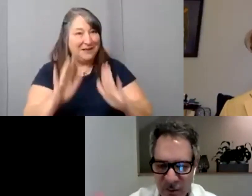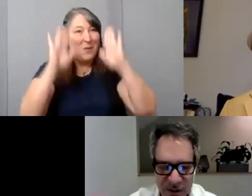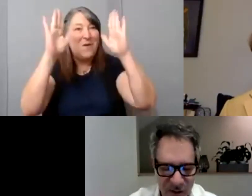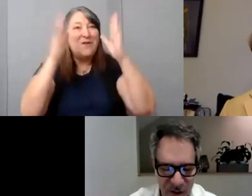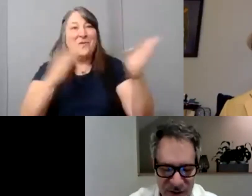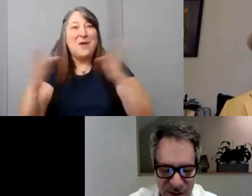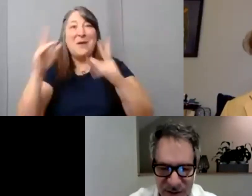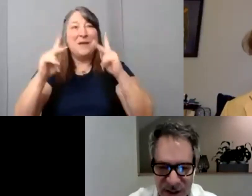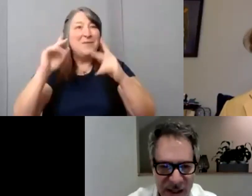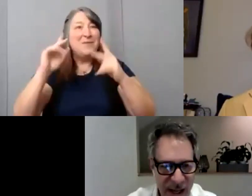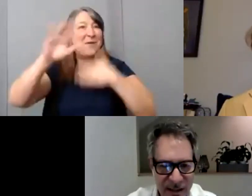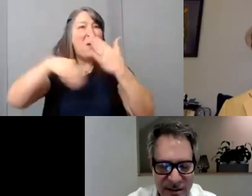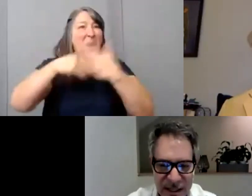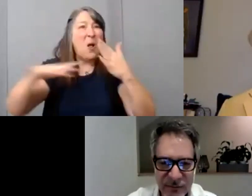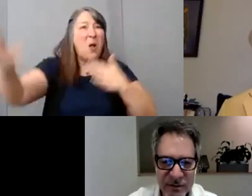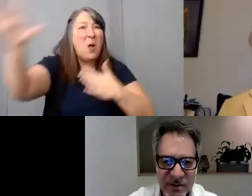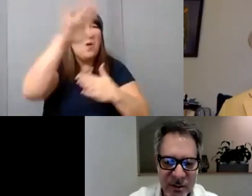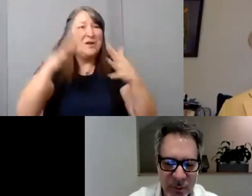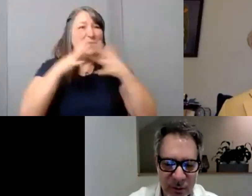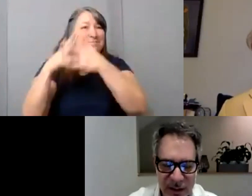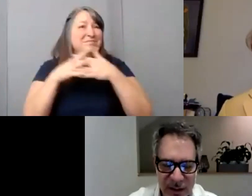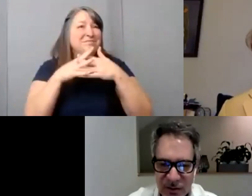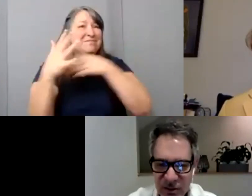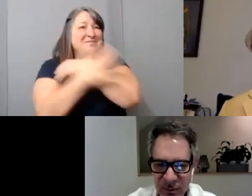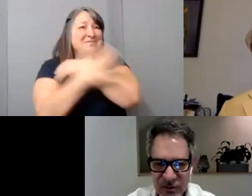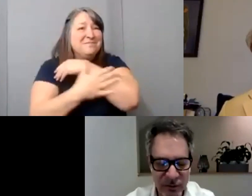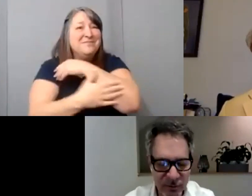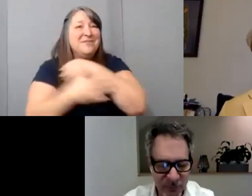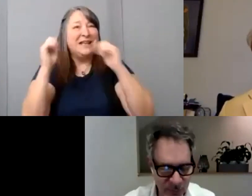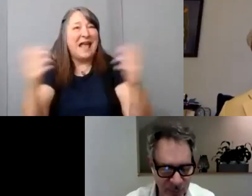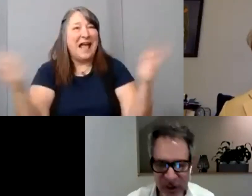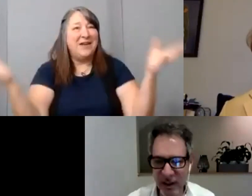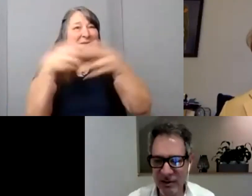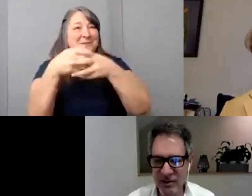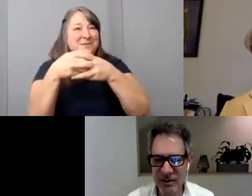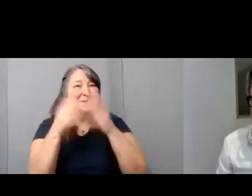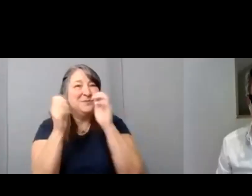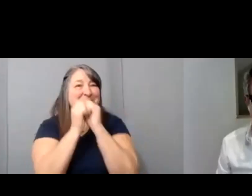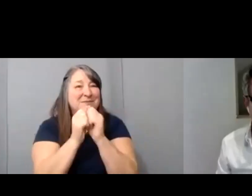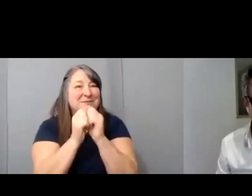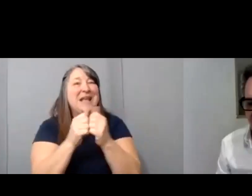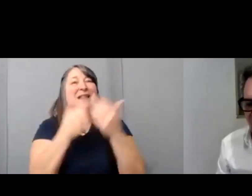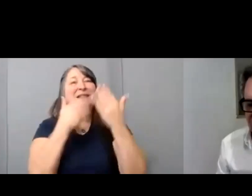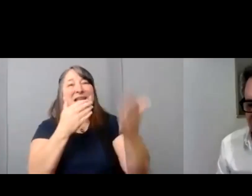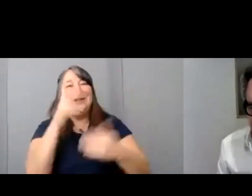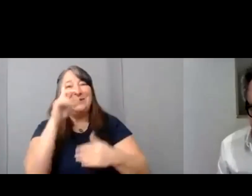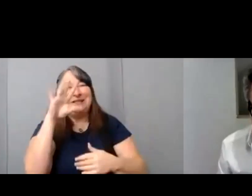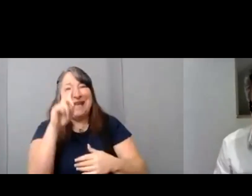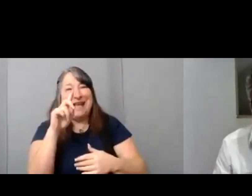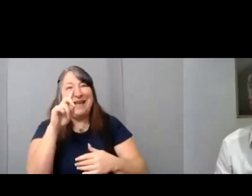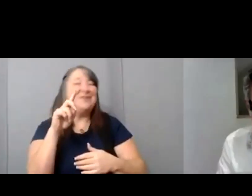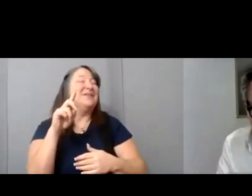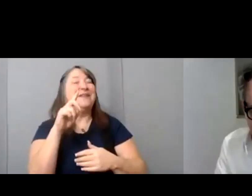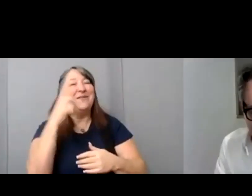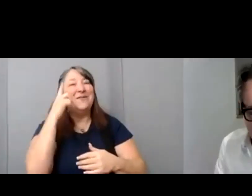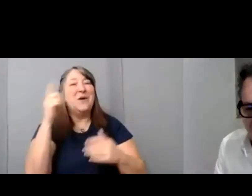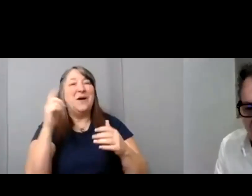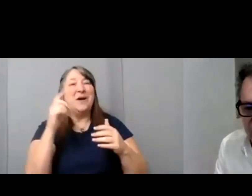everybody all together. And David Zimmerman, thank you so much for for bringing us uh all together the way that you always